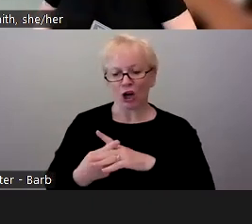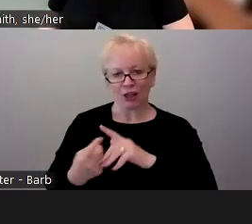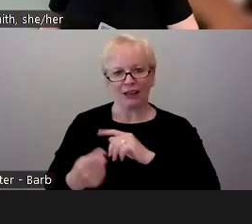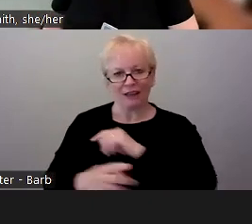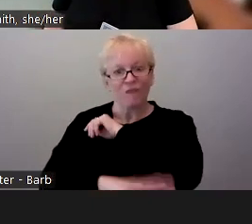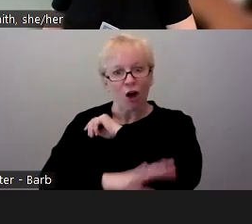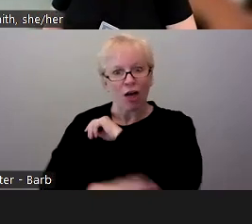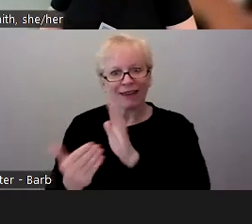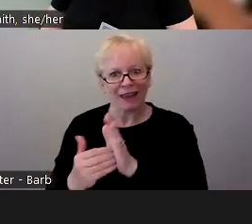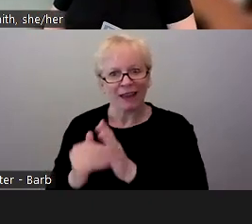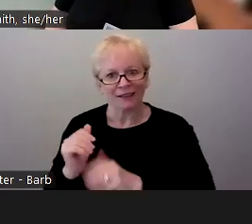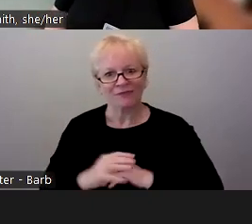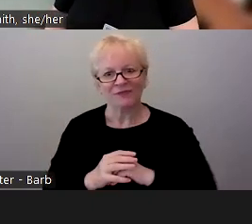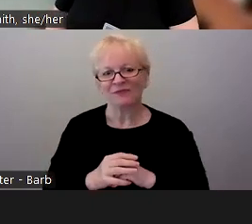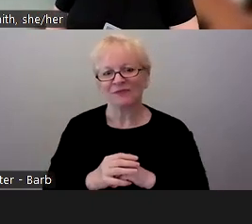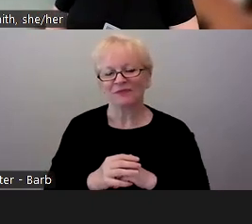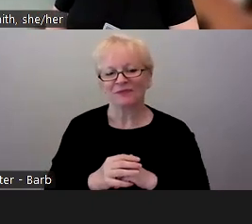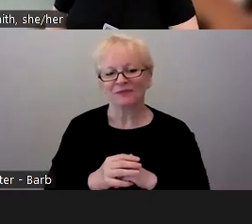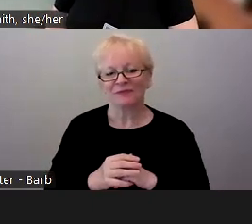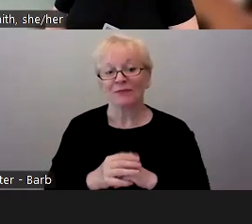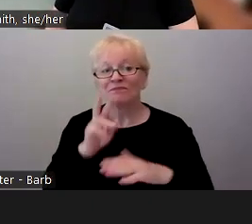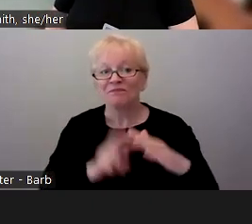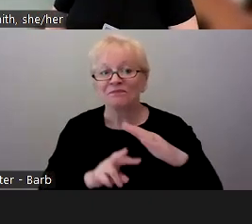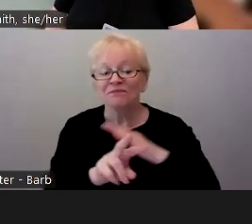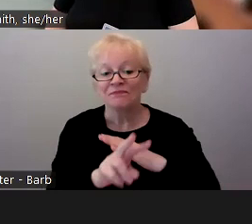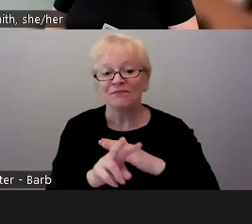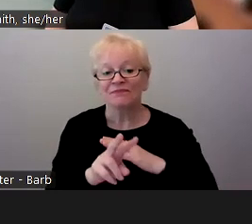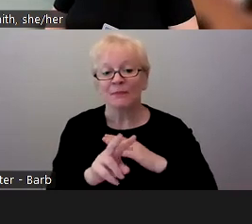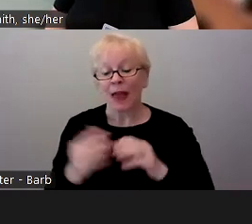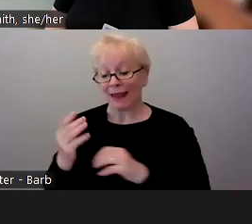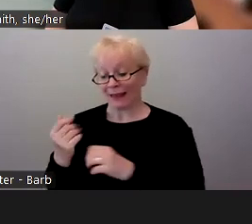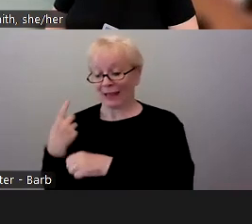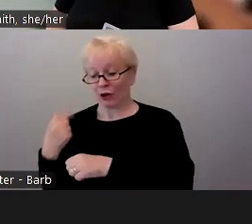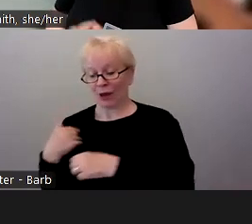One thing that we are doing new this coming year, this past year, we had our first triad